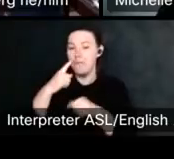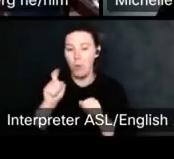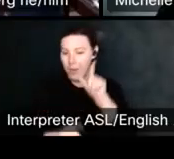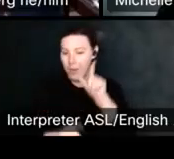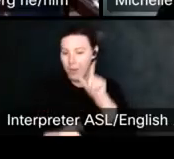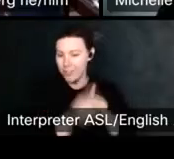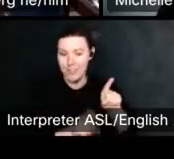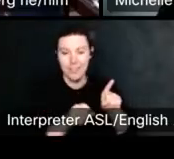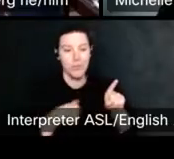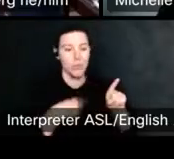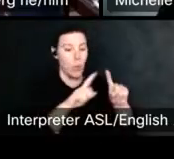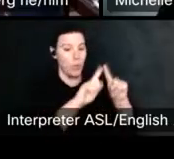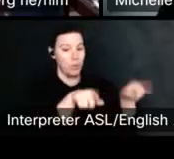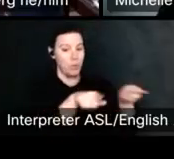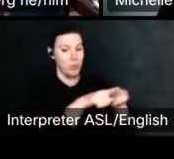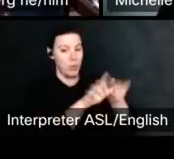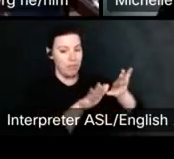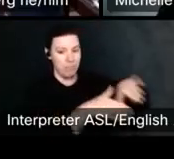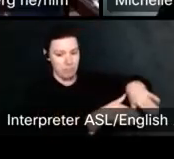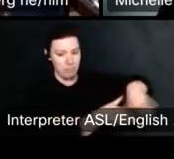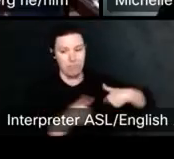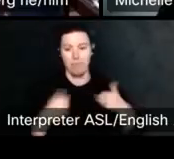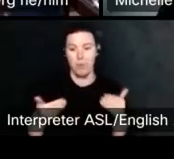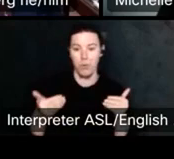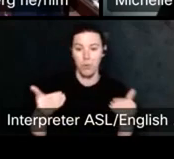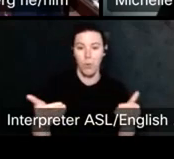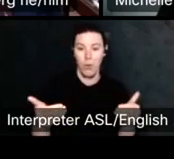And we will jump right in.